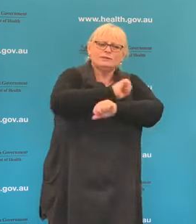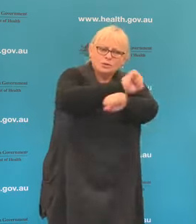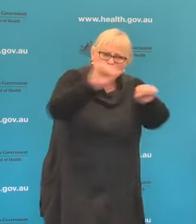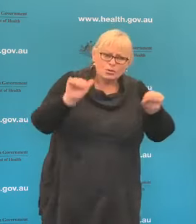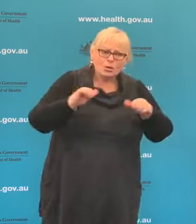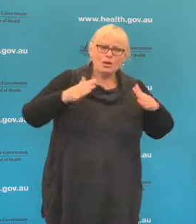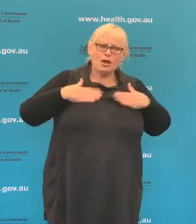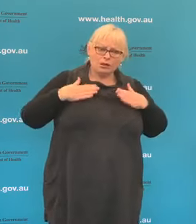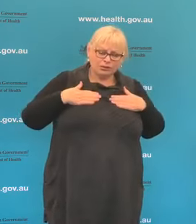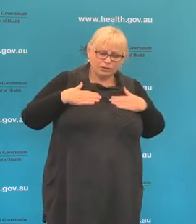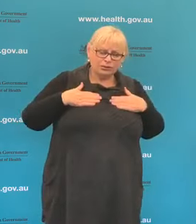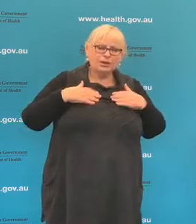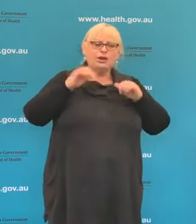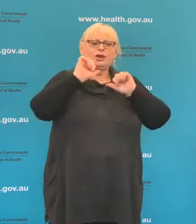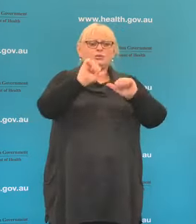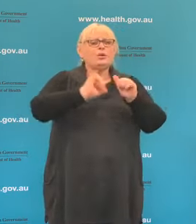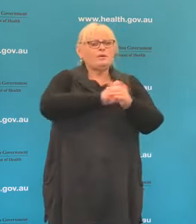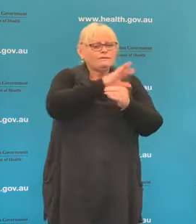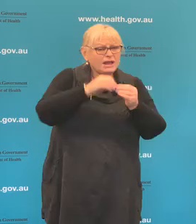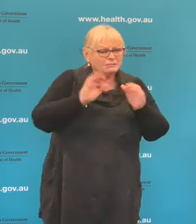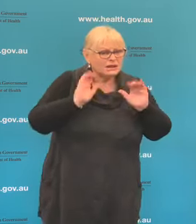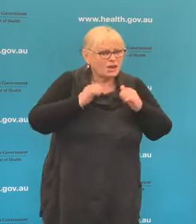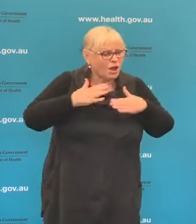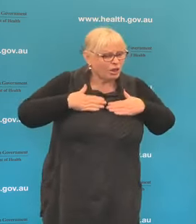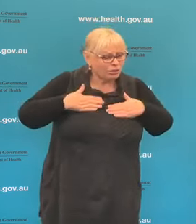health of your family members and to protect the health of the wider